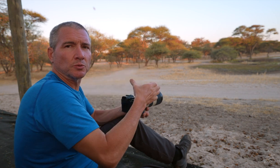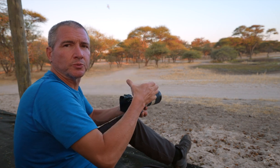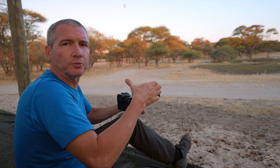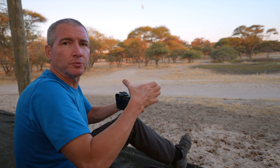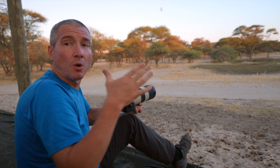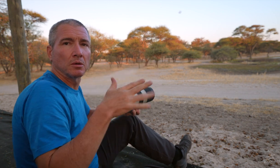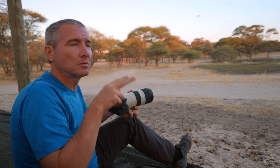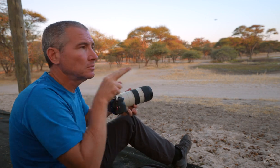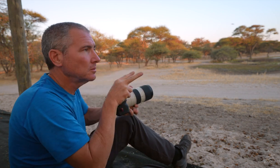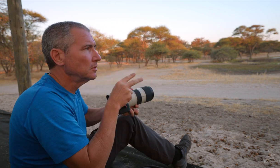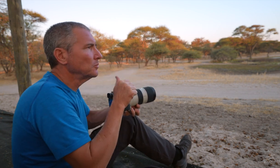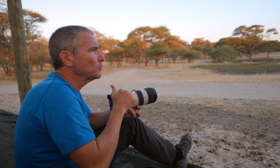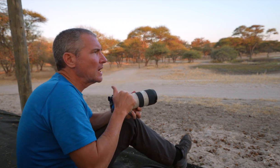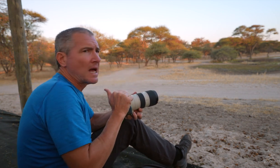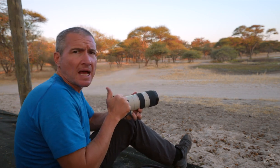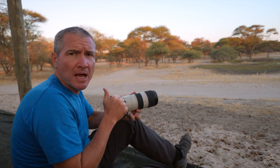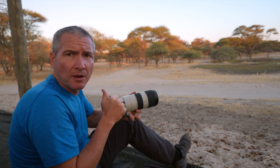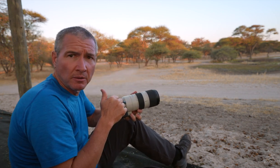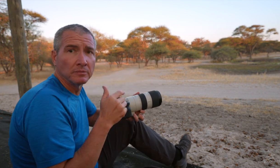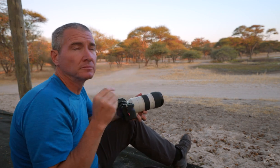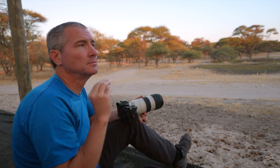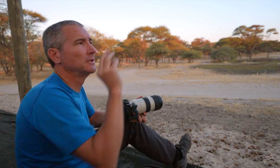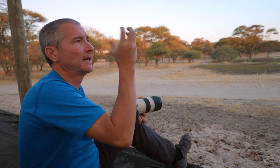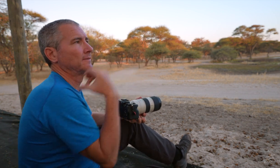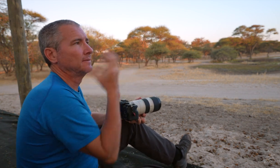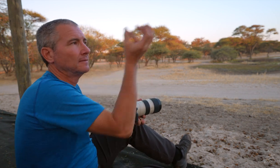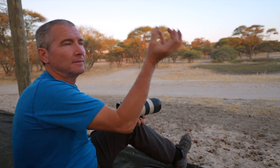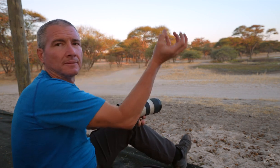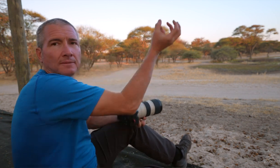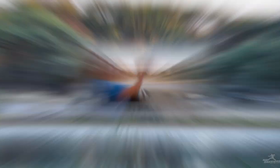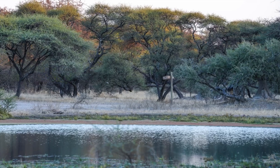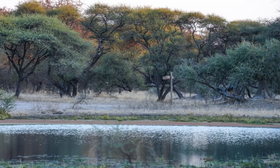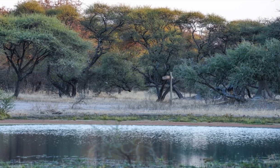a river to fill it up again. How can we tell when to do it? There are some boxes.